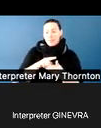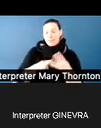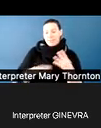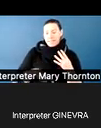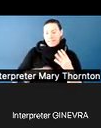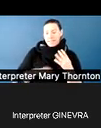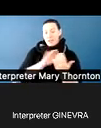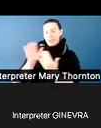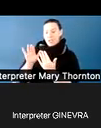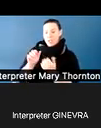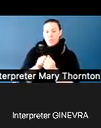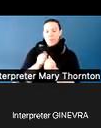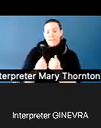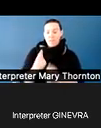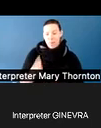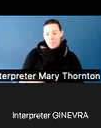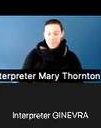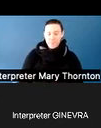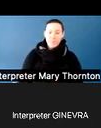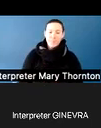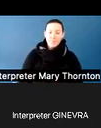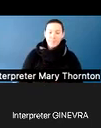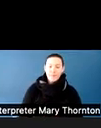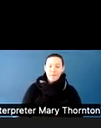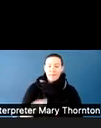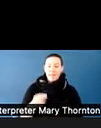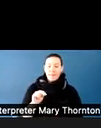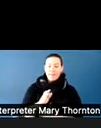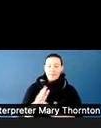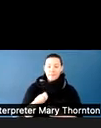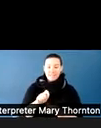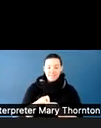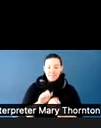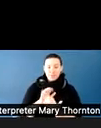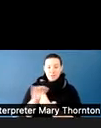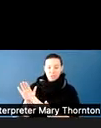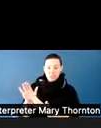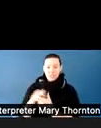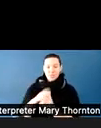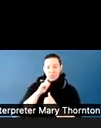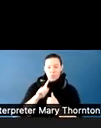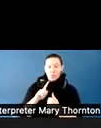that we can use with specific students. And so this may be students that come to us-- they self-identify.